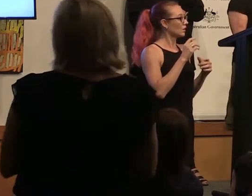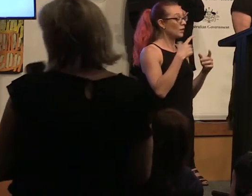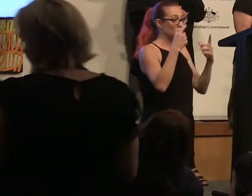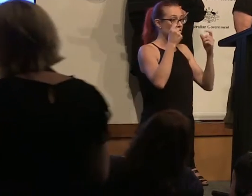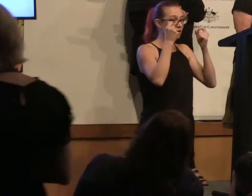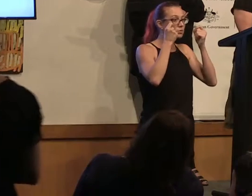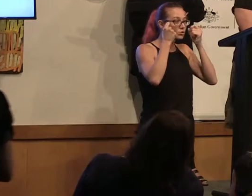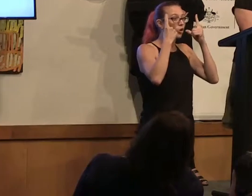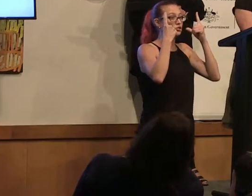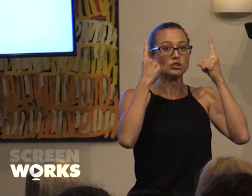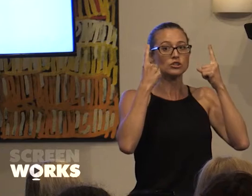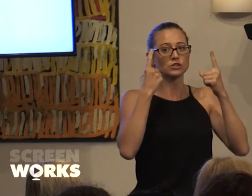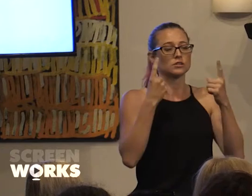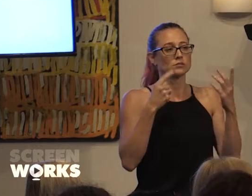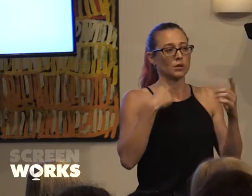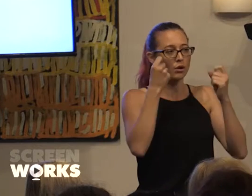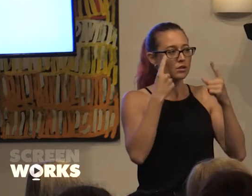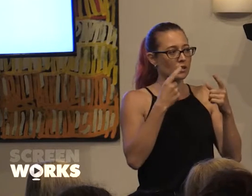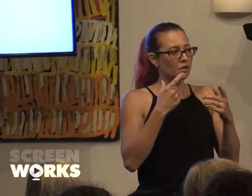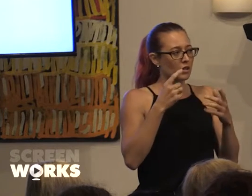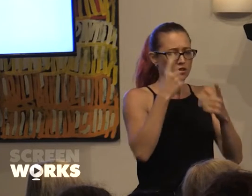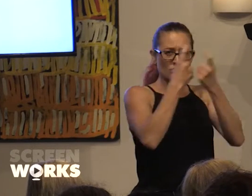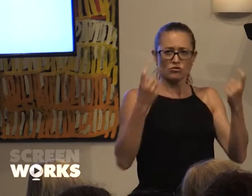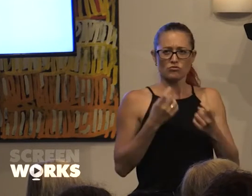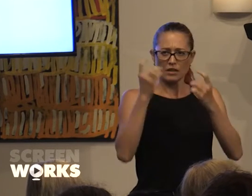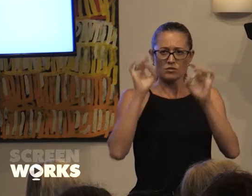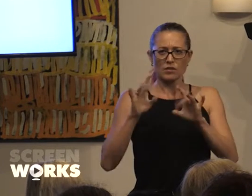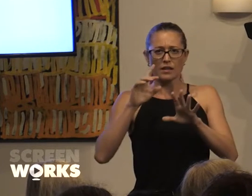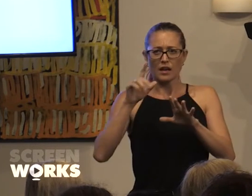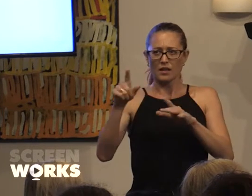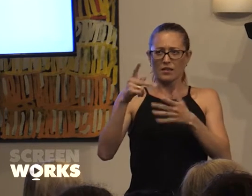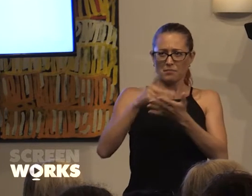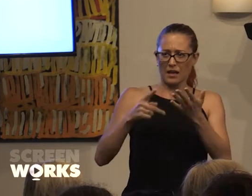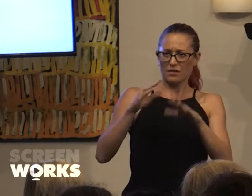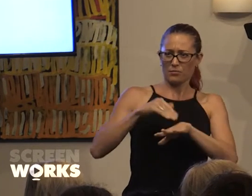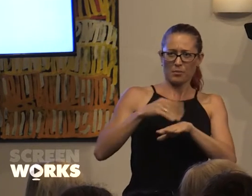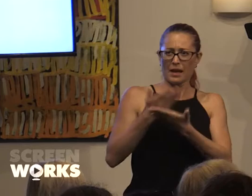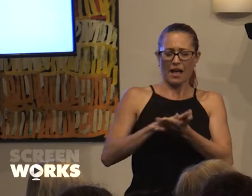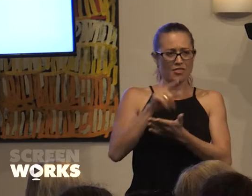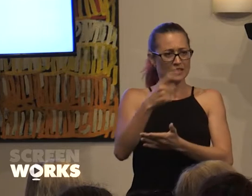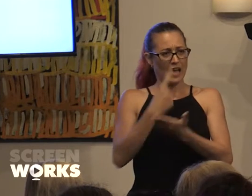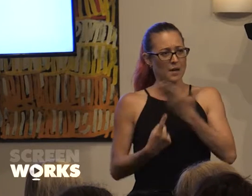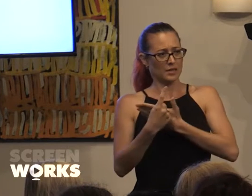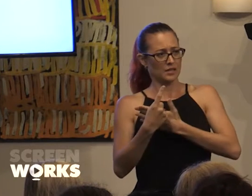didn't we know that? And we thought God, Screen Australia, are we part of the problem? How could this happen? Because we were surprised and thinking